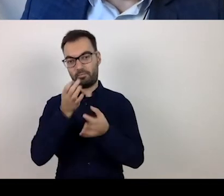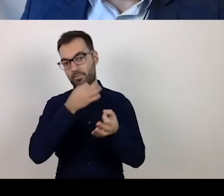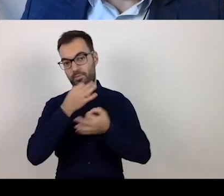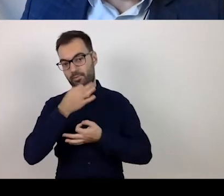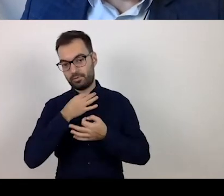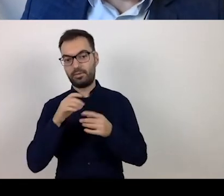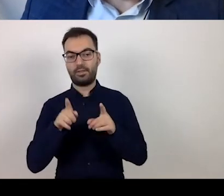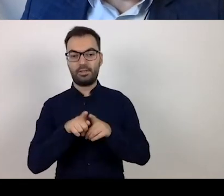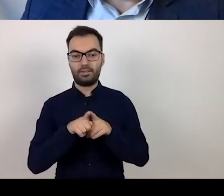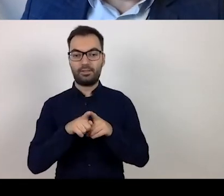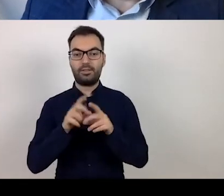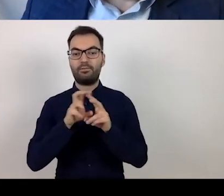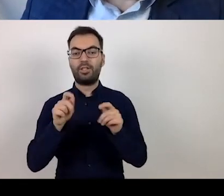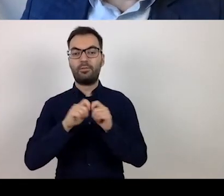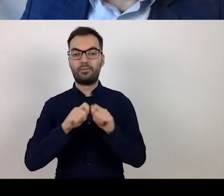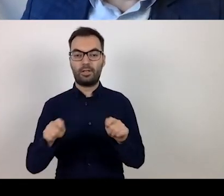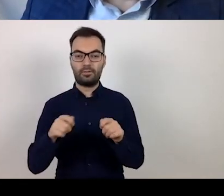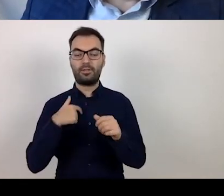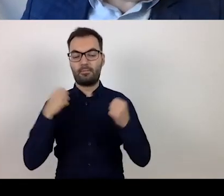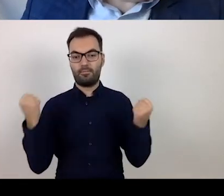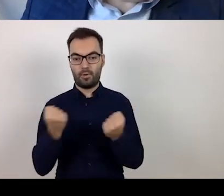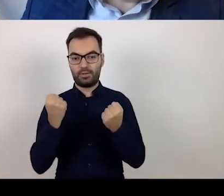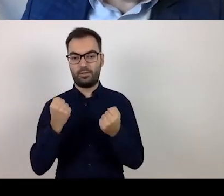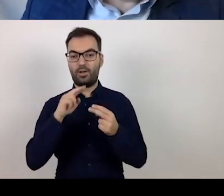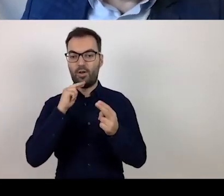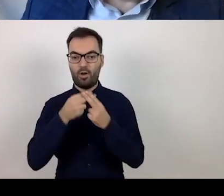and I will try to answer them